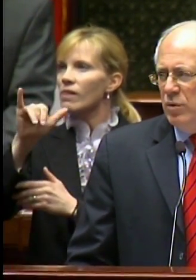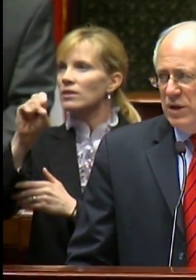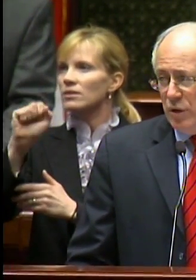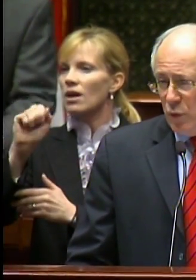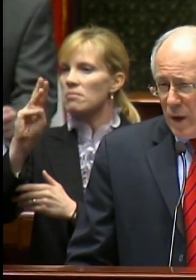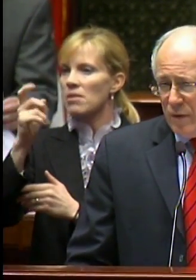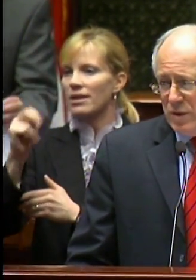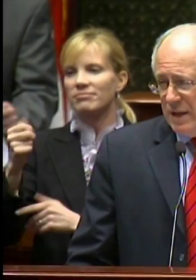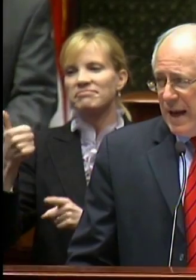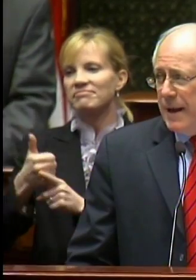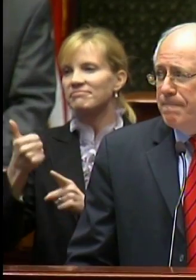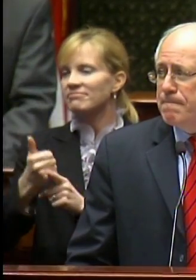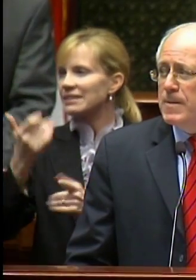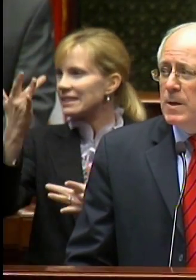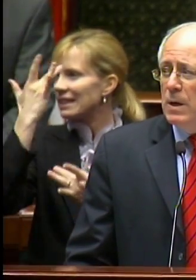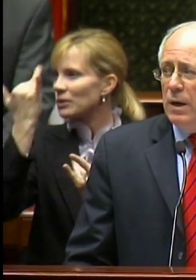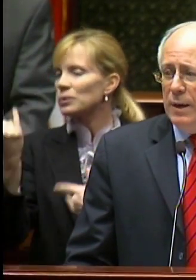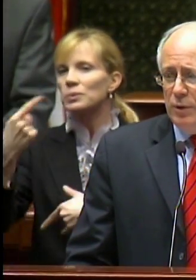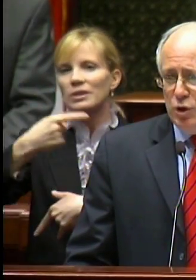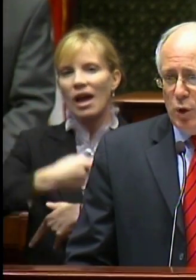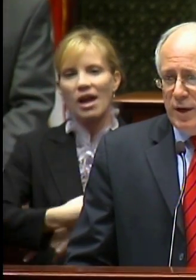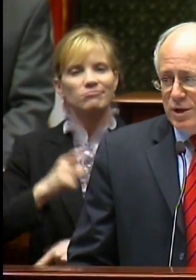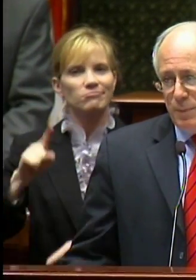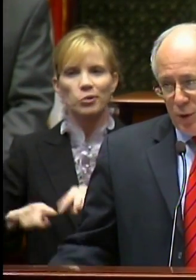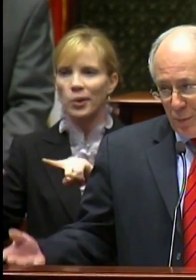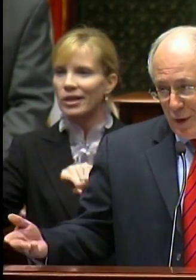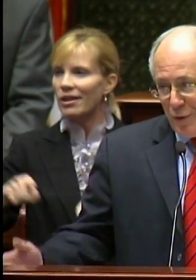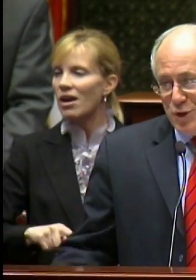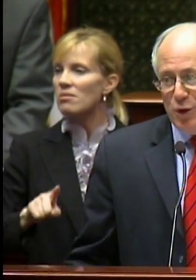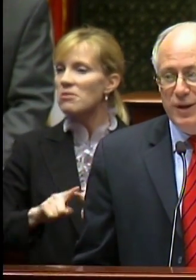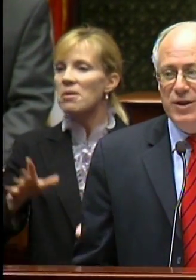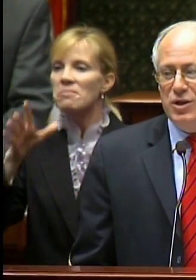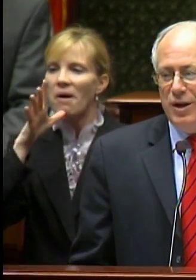Madigan, who is under the weather and is unable to join us today. But her mother is surely